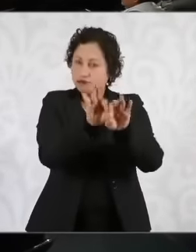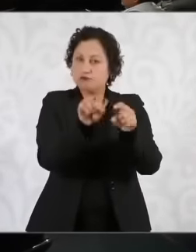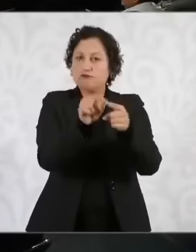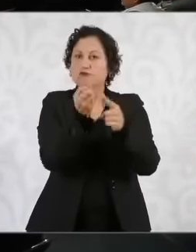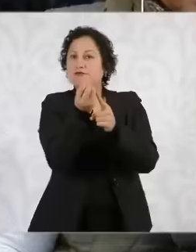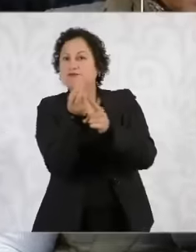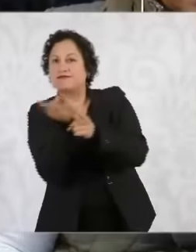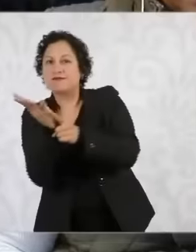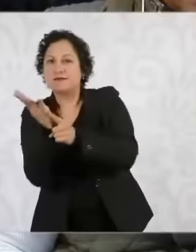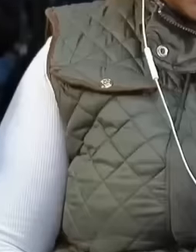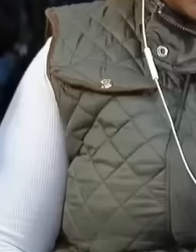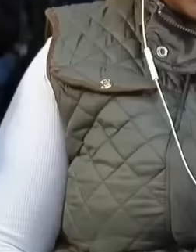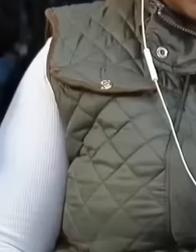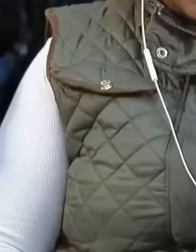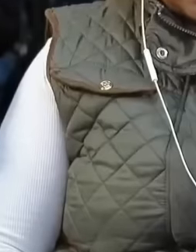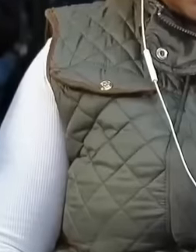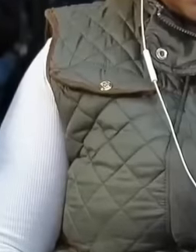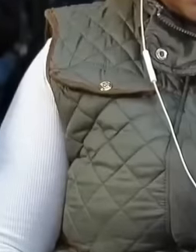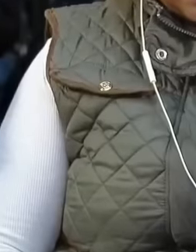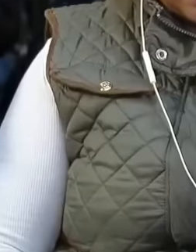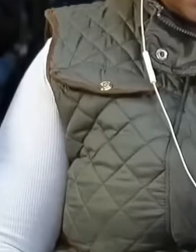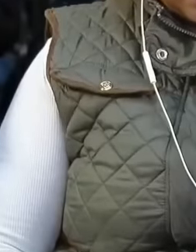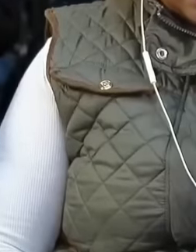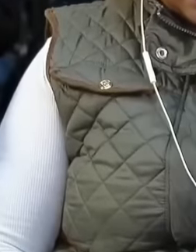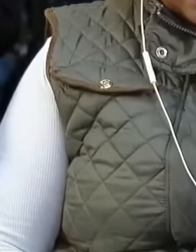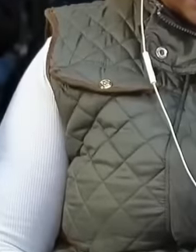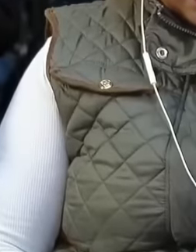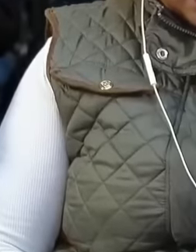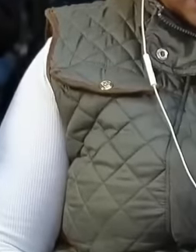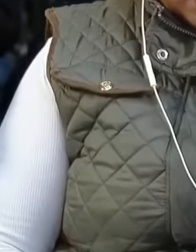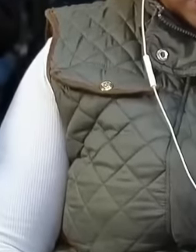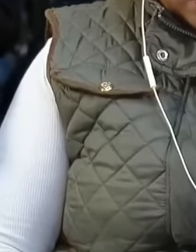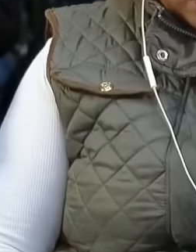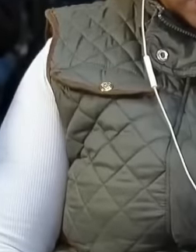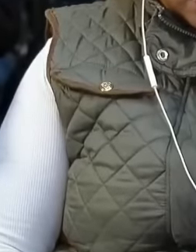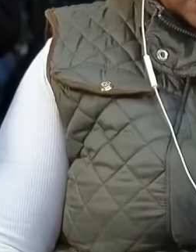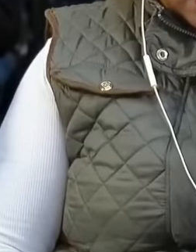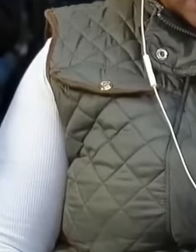are suitable for desert climates. The black beans that are known from Zacatecas